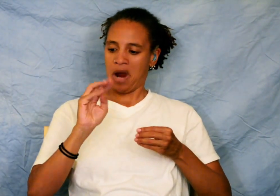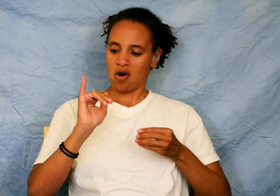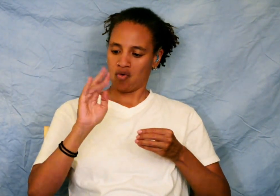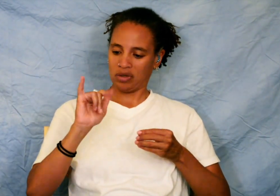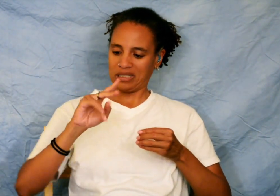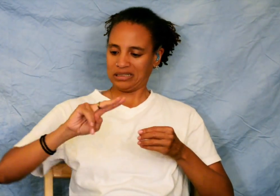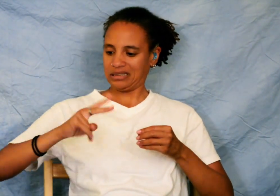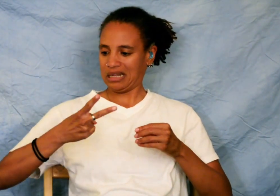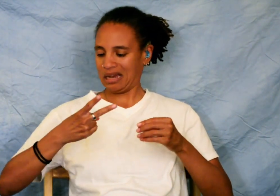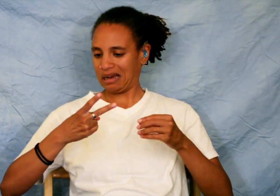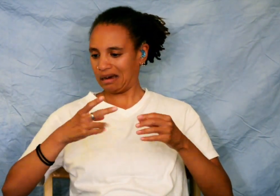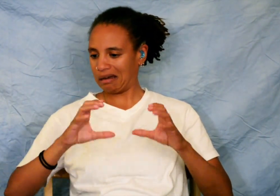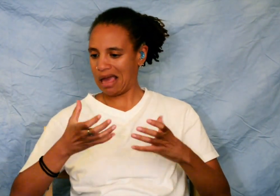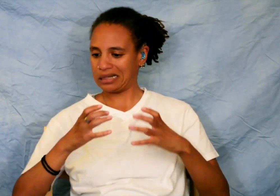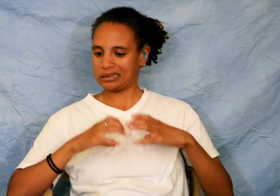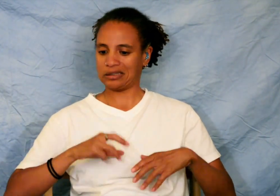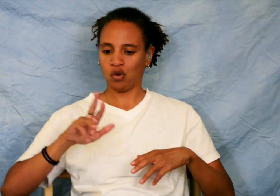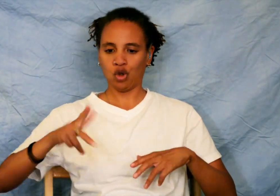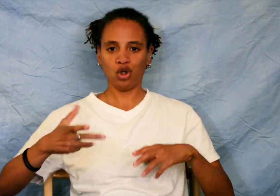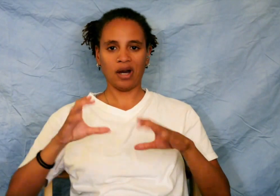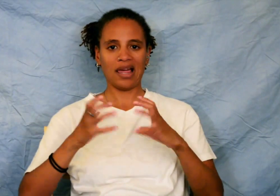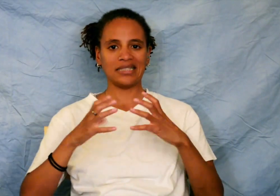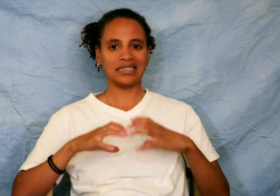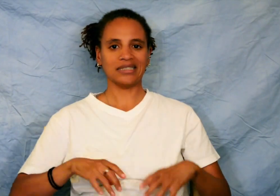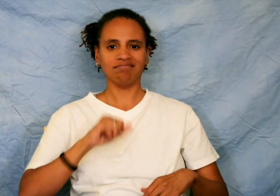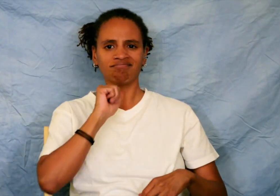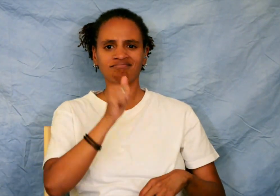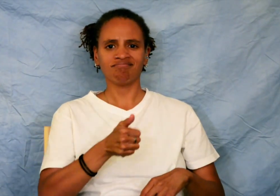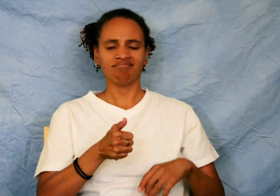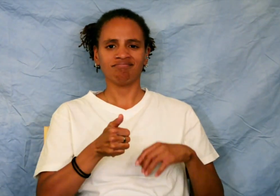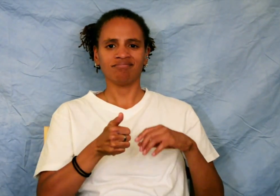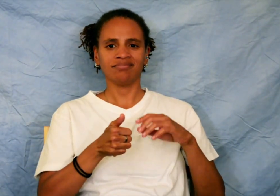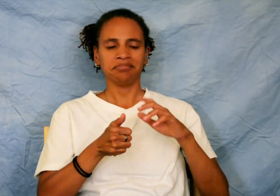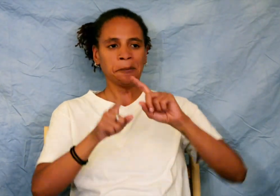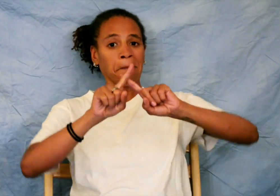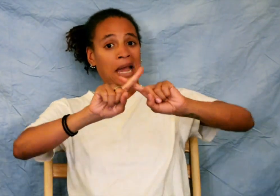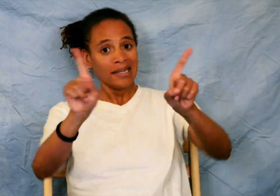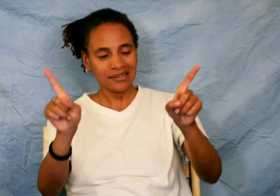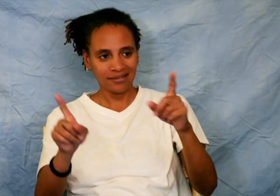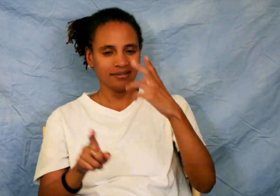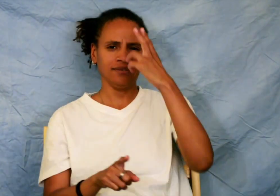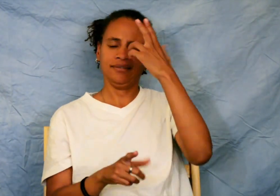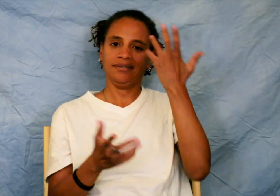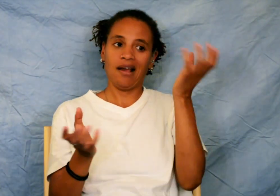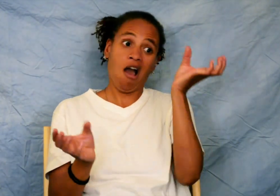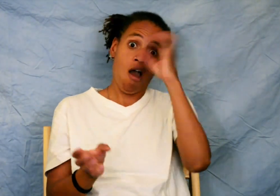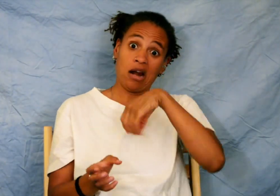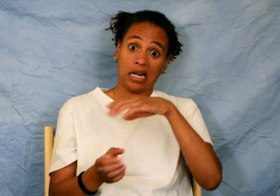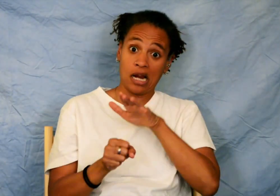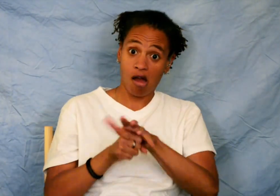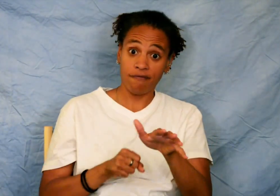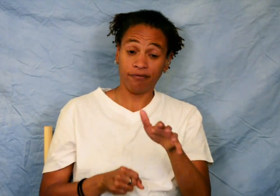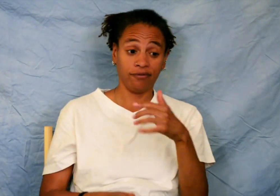And, from that perspective, I'm not in a second-class or third-class status. But, oddly enough,